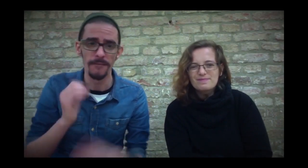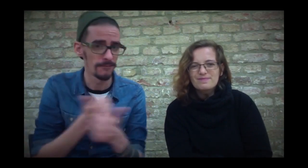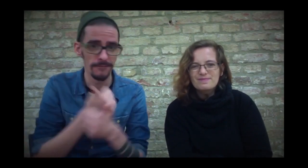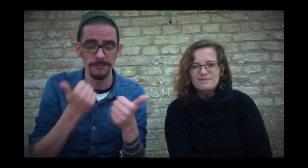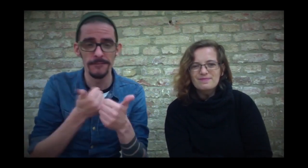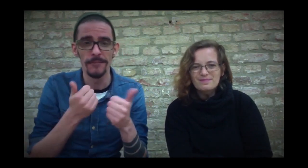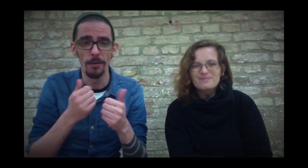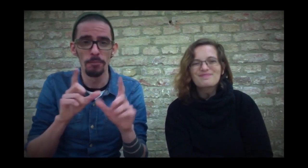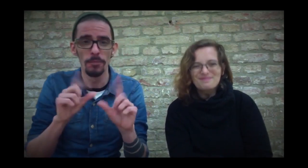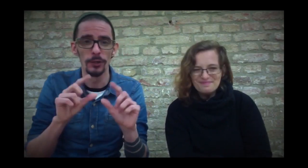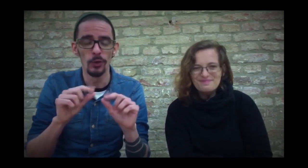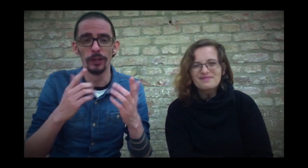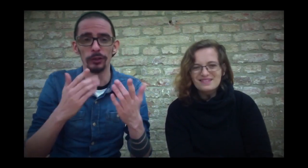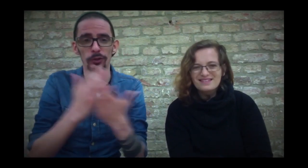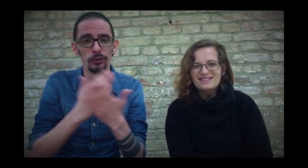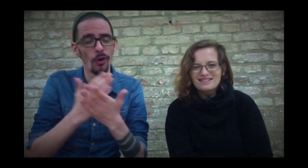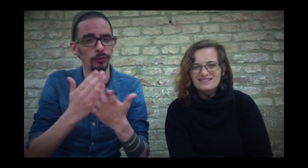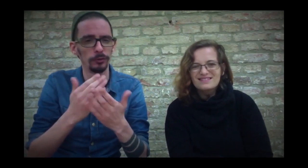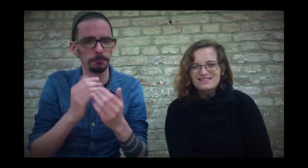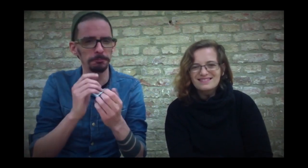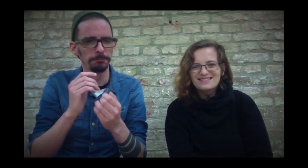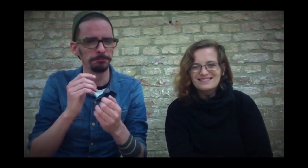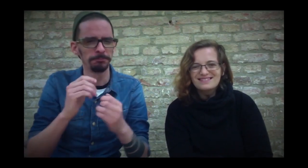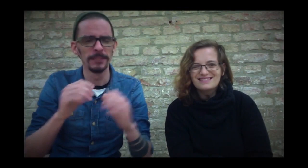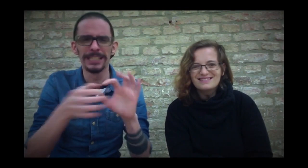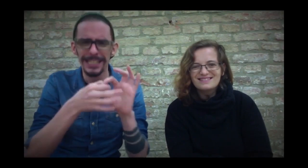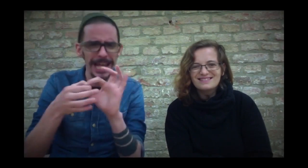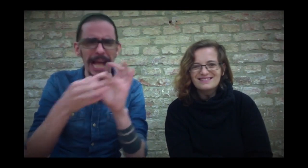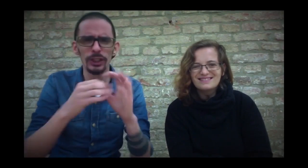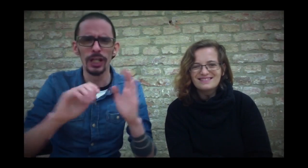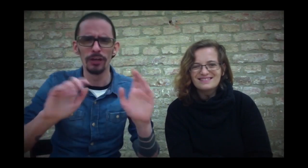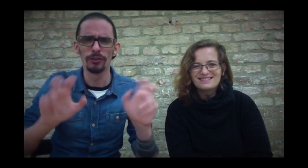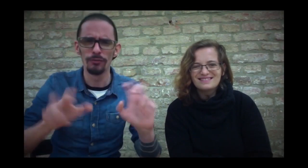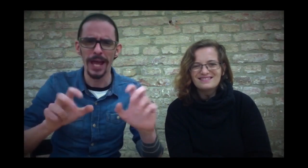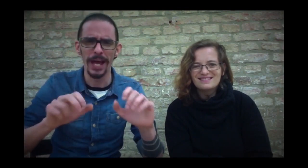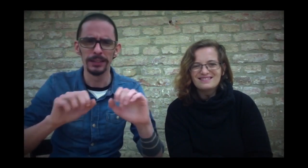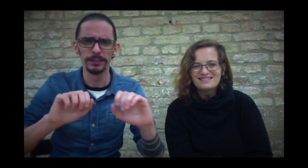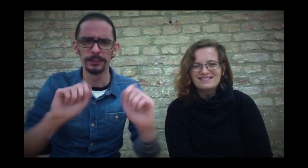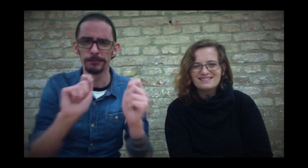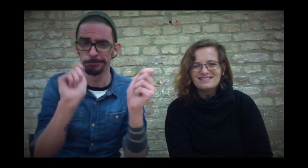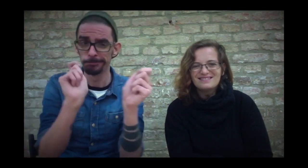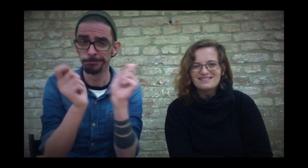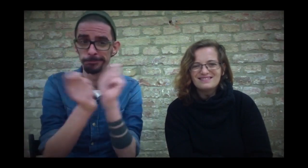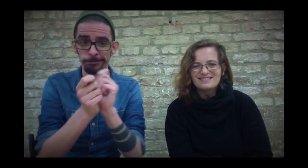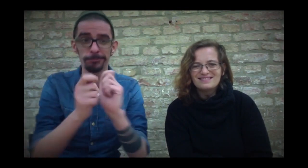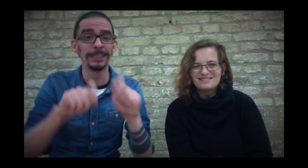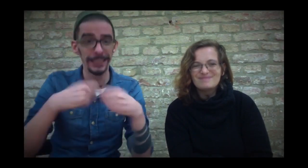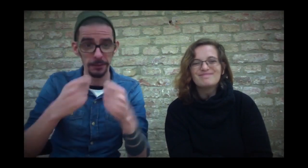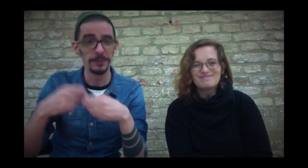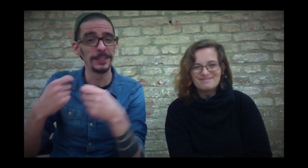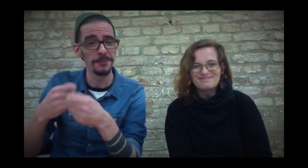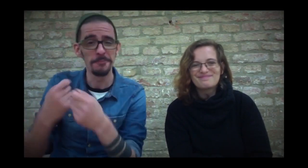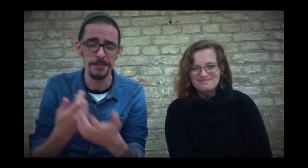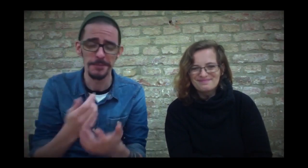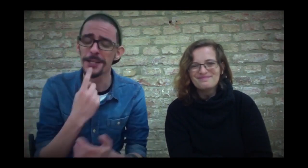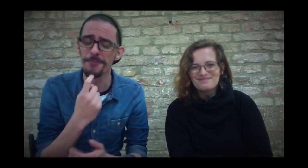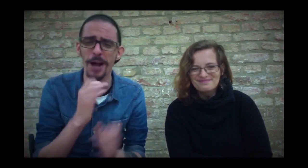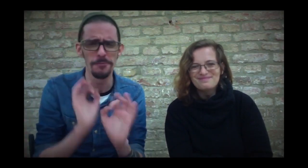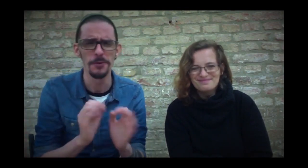I think it's great that different people are shown on TV because that's the way our society is. I like that.